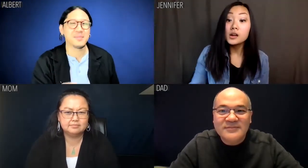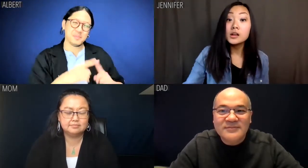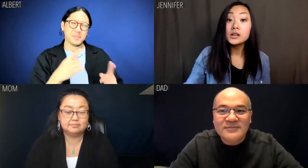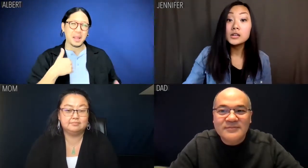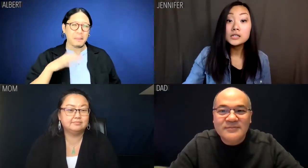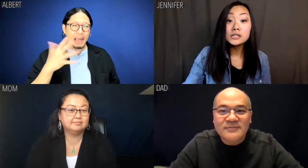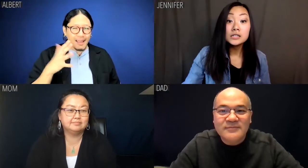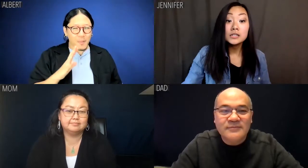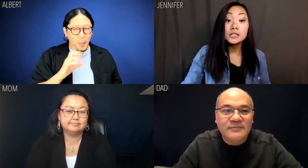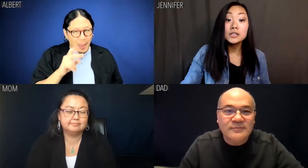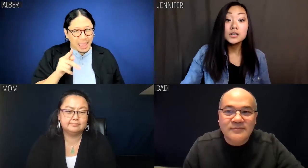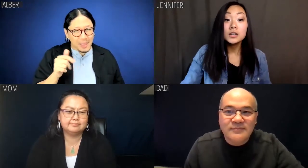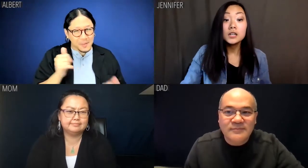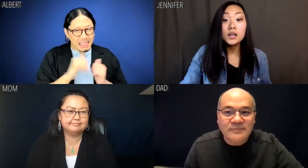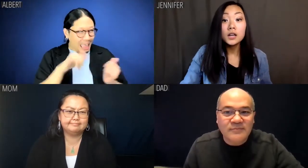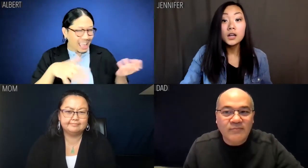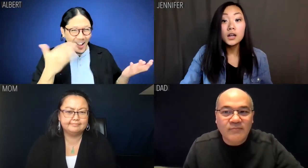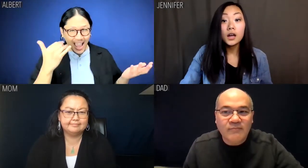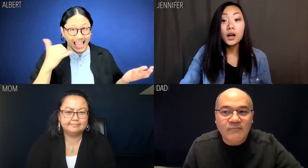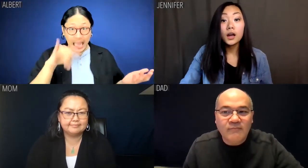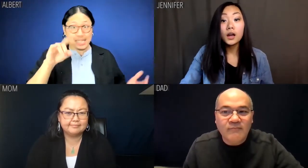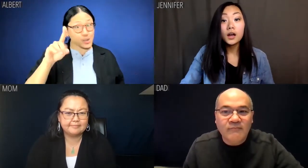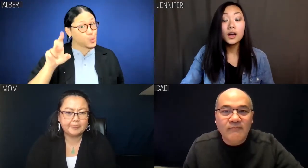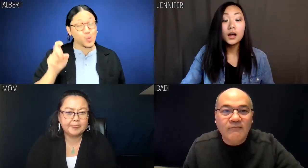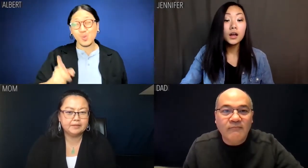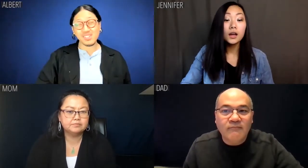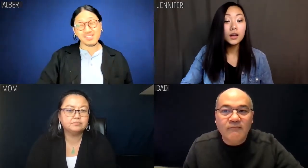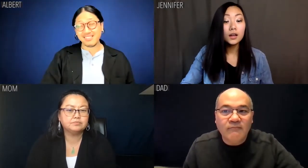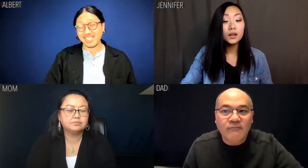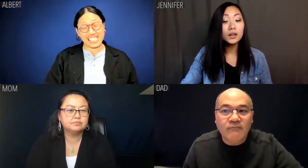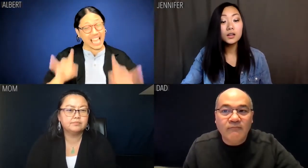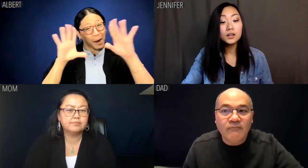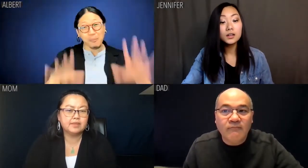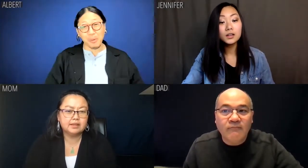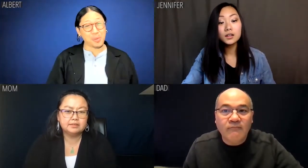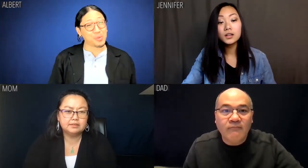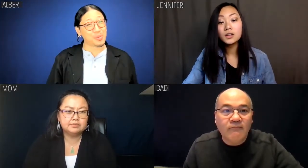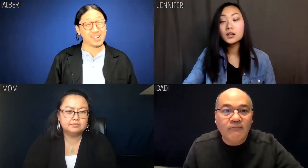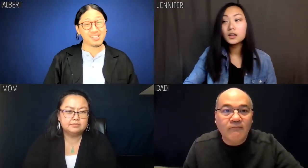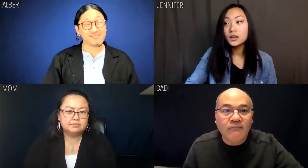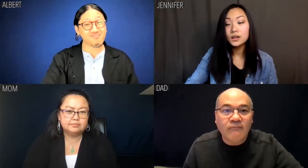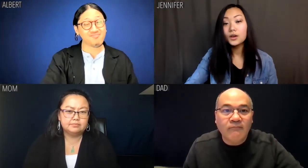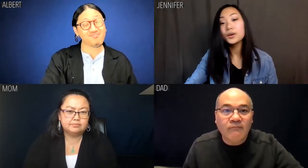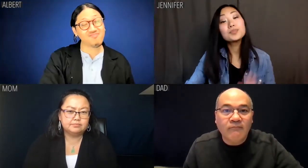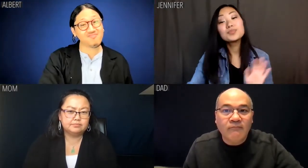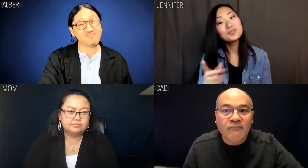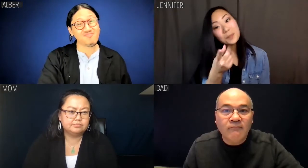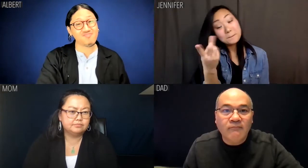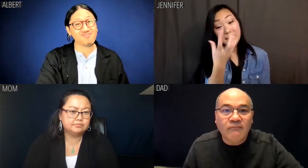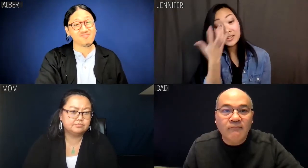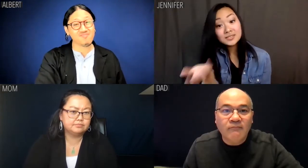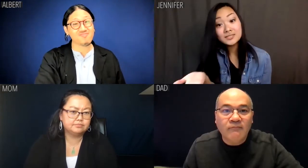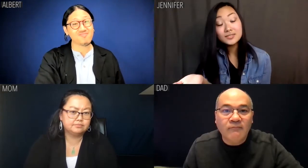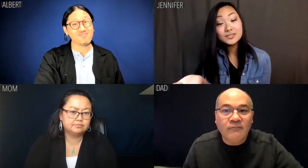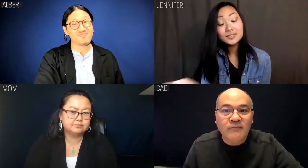Albert: But also kind of OK, because the dude was straight-up terrible. Jennifer: So are you mad?